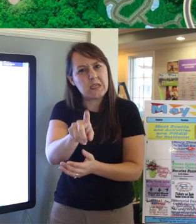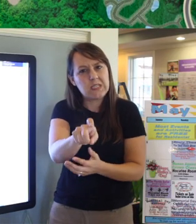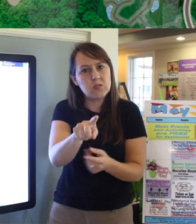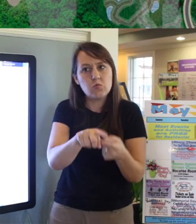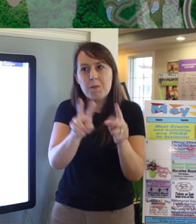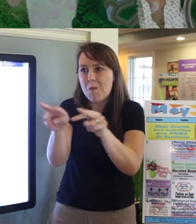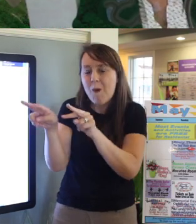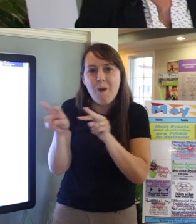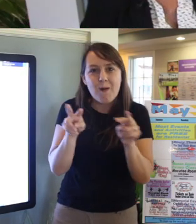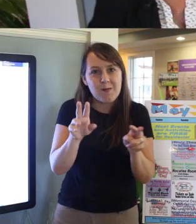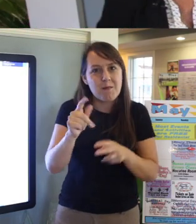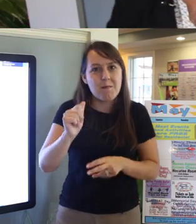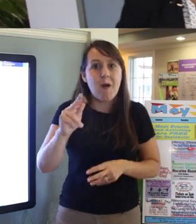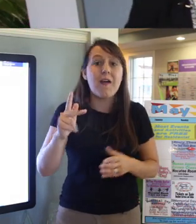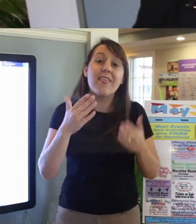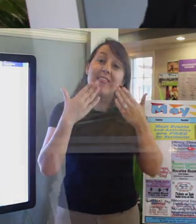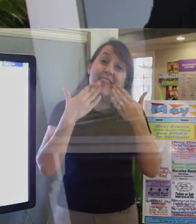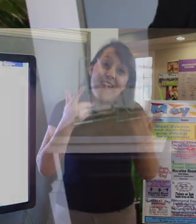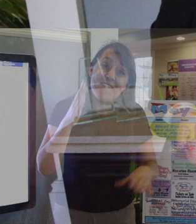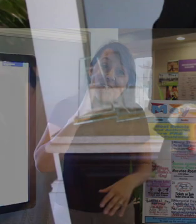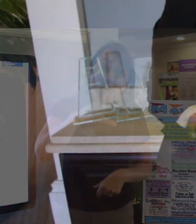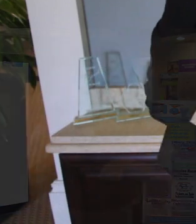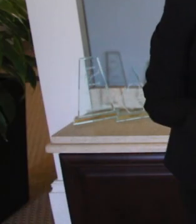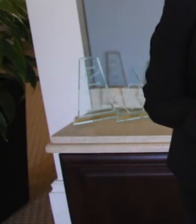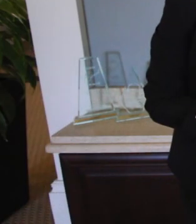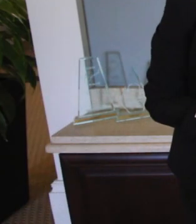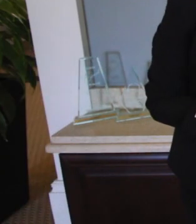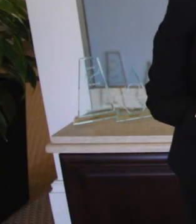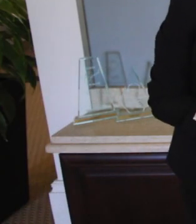Thank you for your time viewing this presentation. We're glad that you're here.